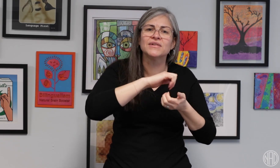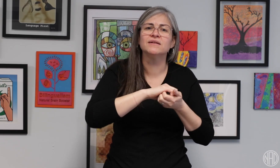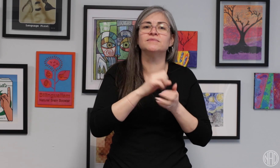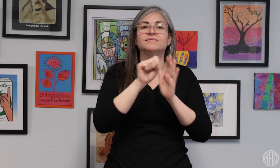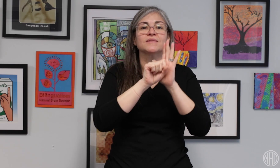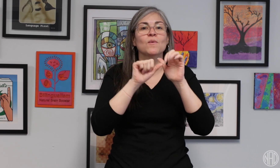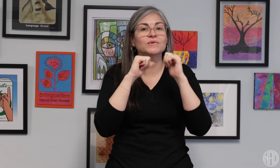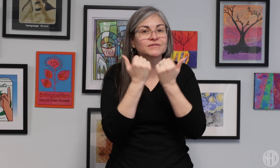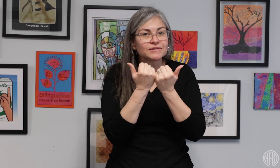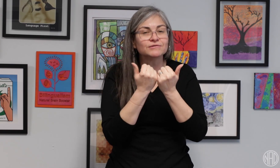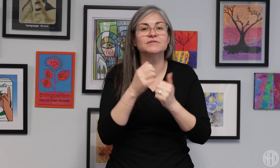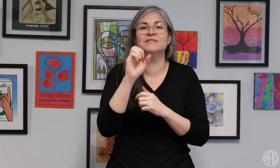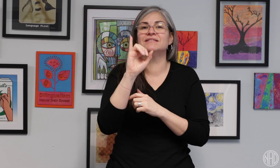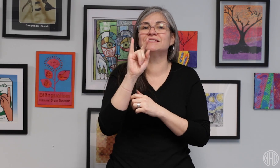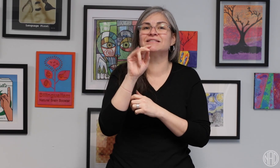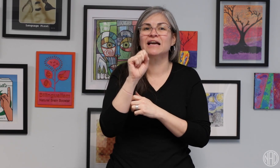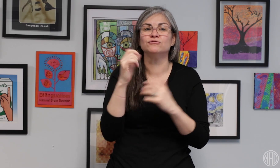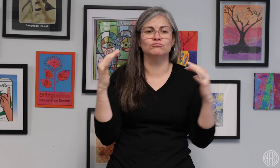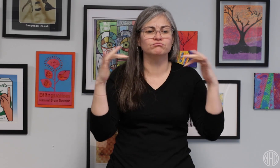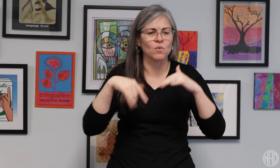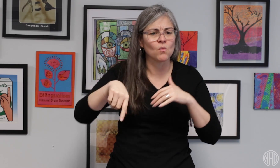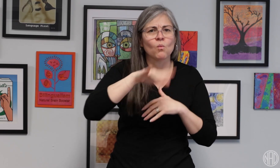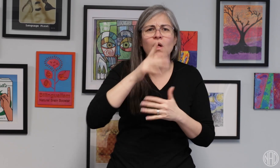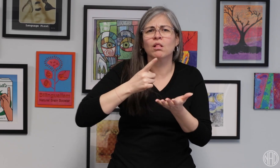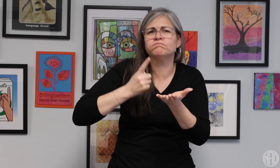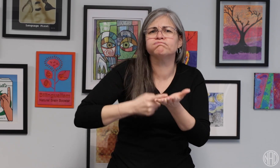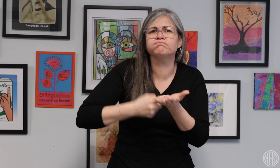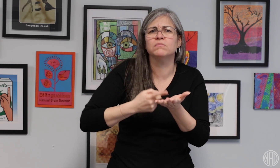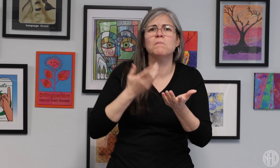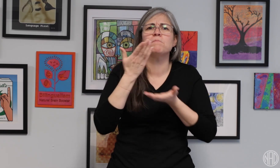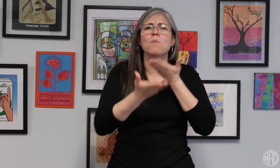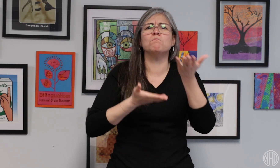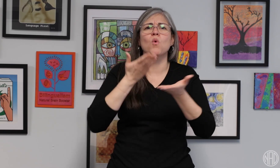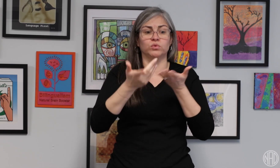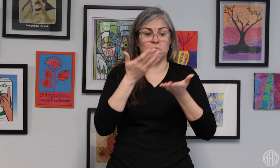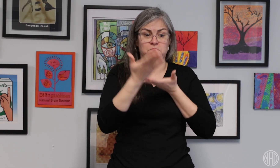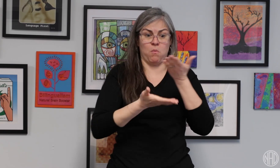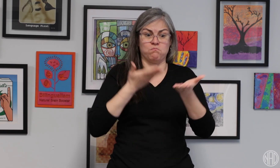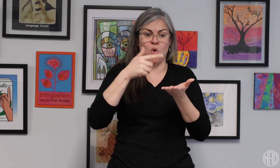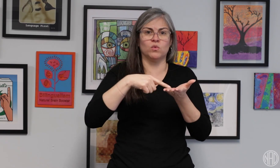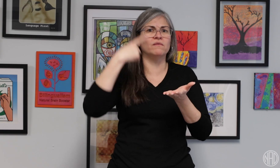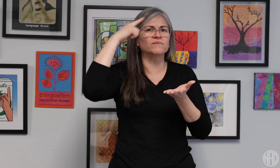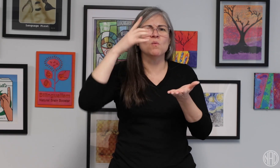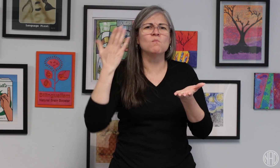States Associations, and membership sections will gather to discuss proposals for